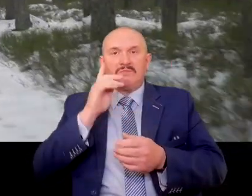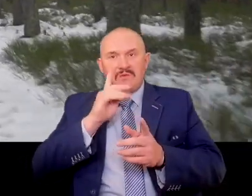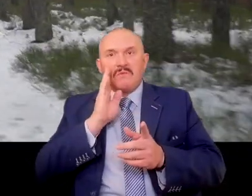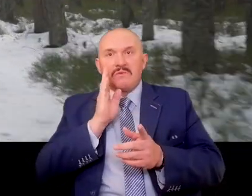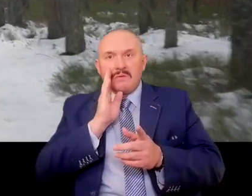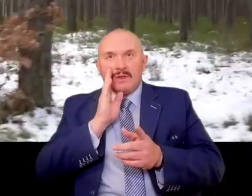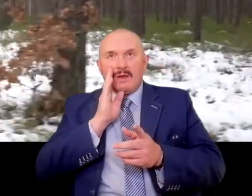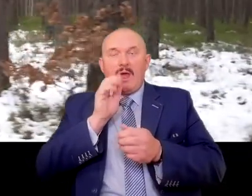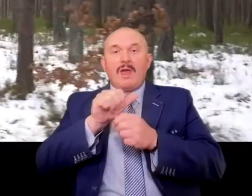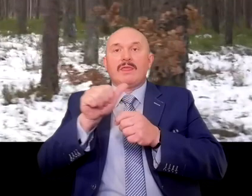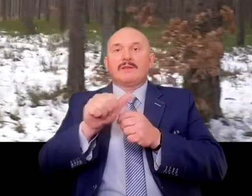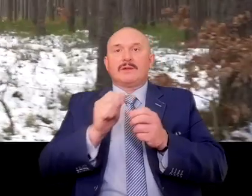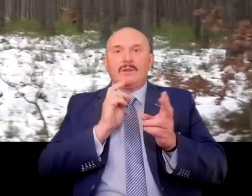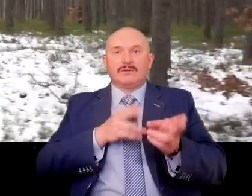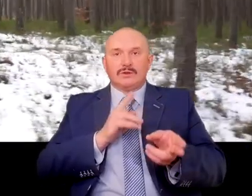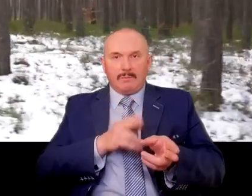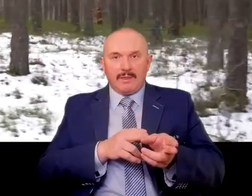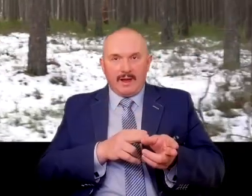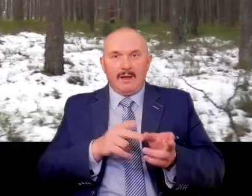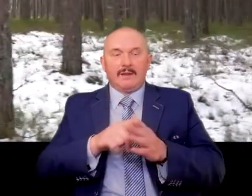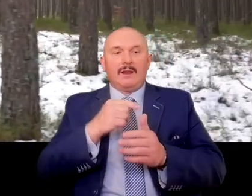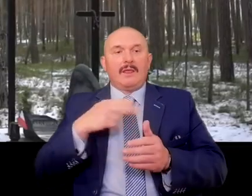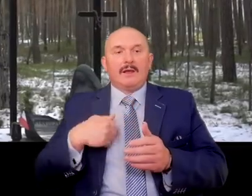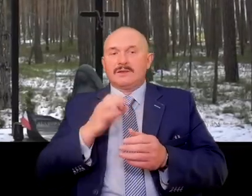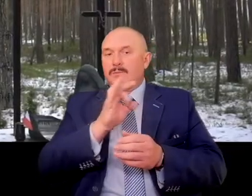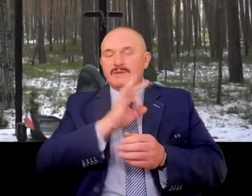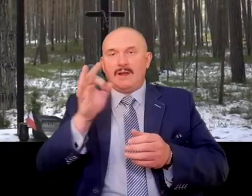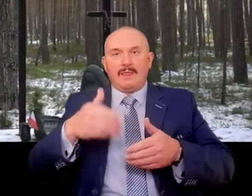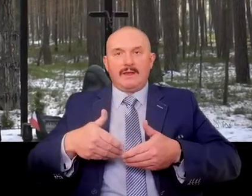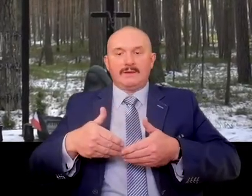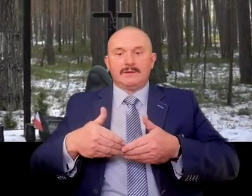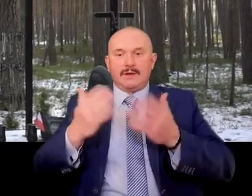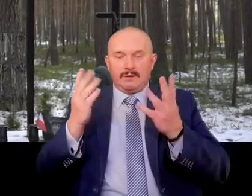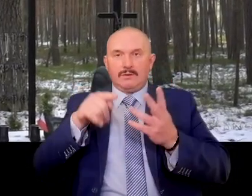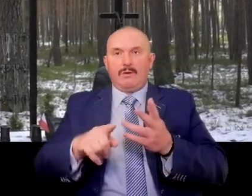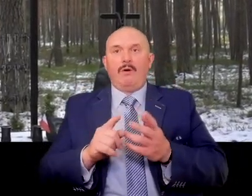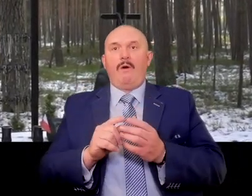November 11 was a special day for us, and for Sister Alicja as well,